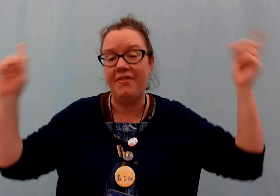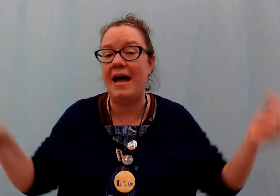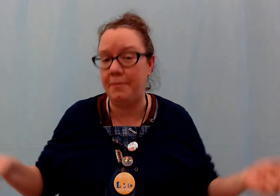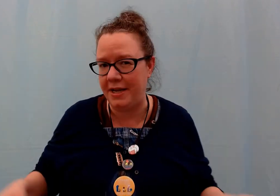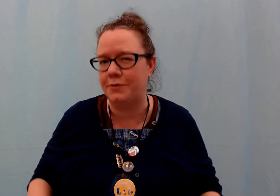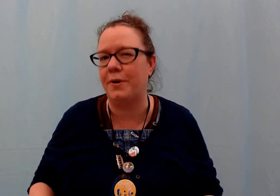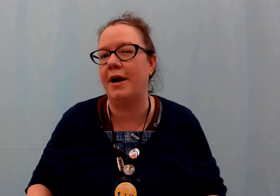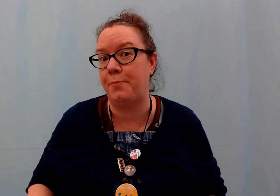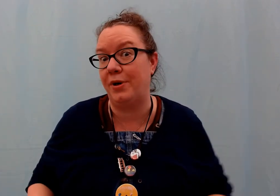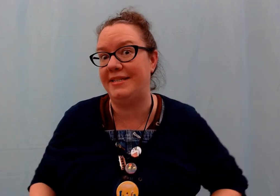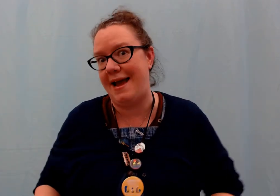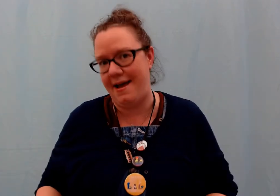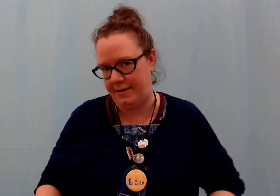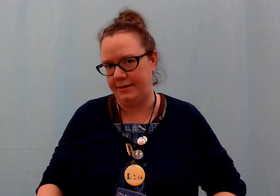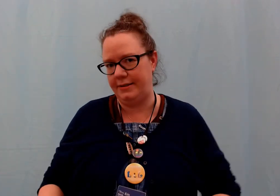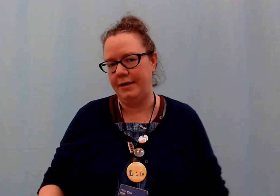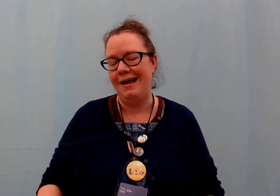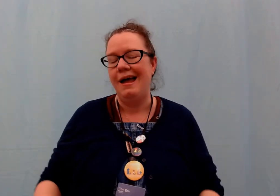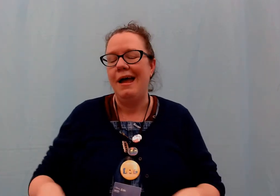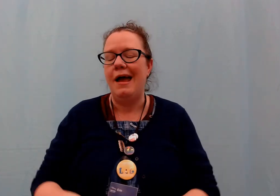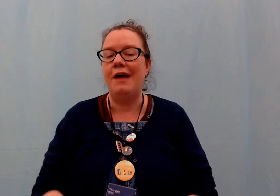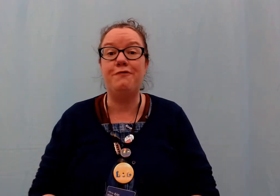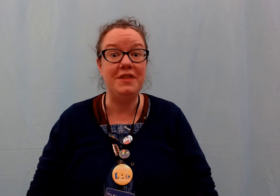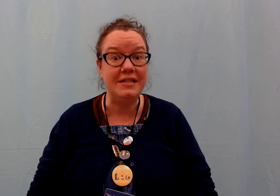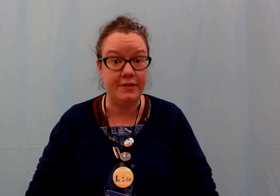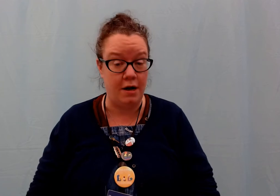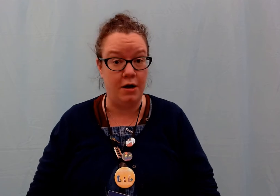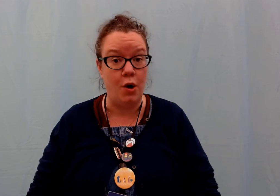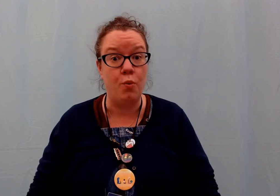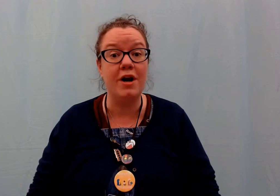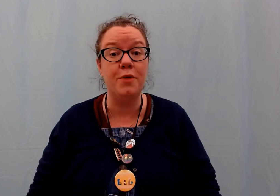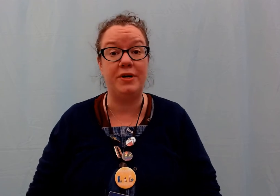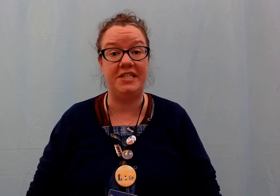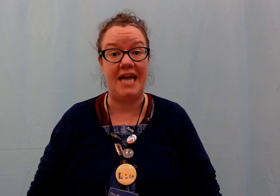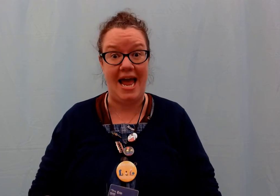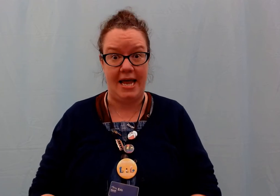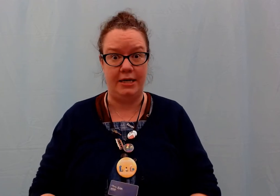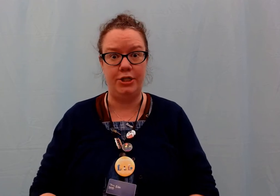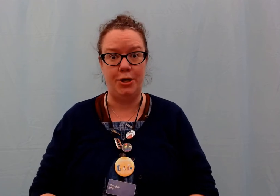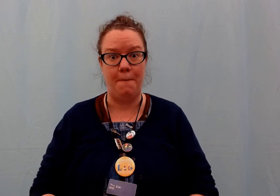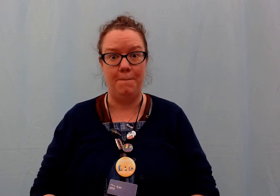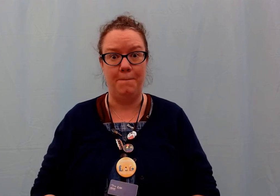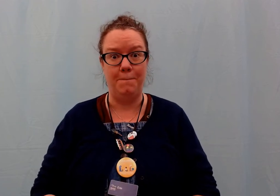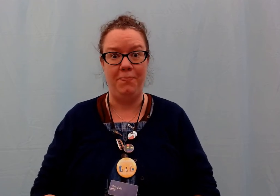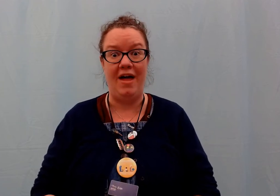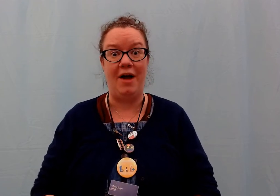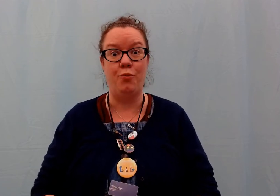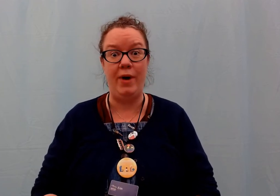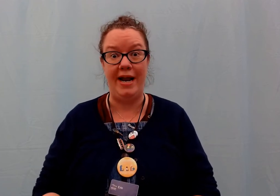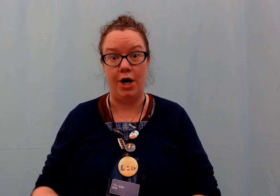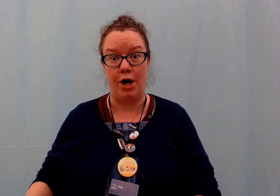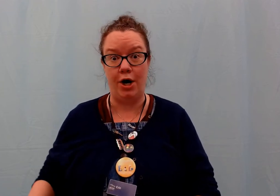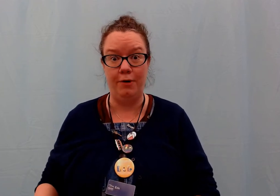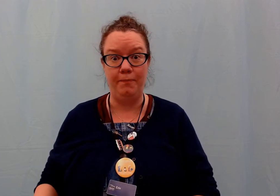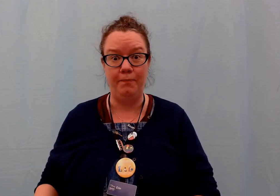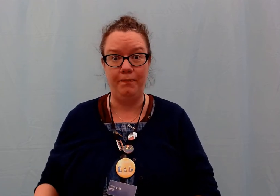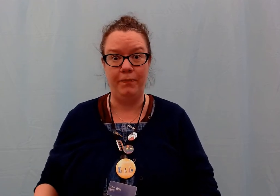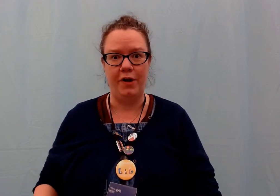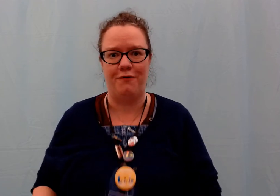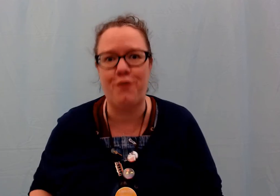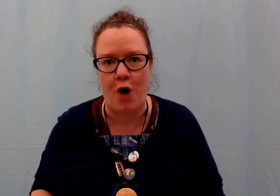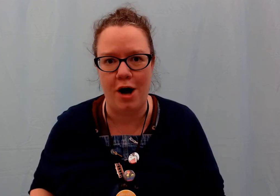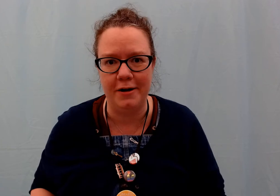That means we're gonna pretend and for this song we're gonna pretend that we're a frog.